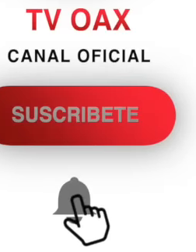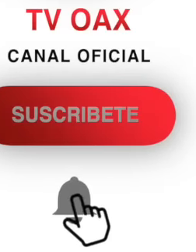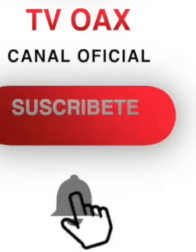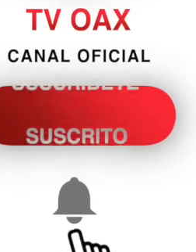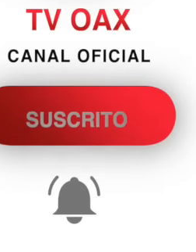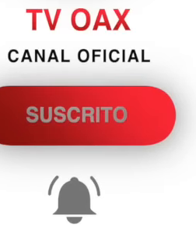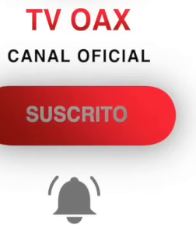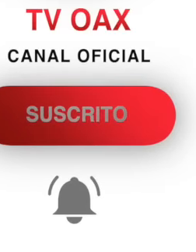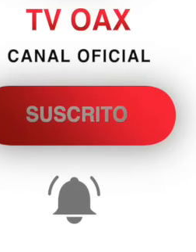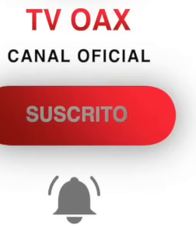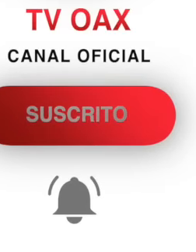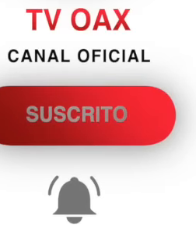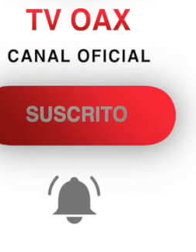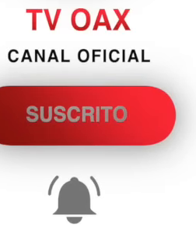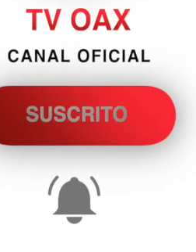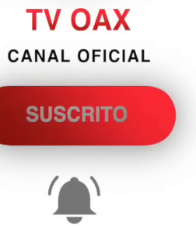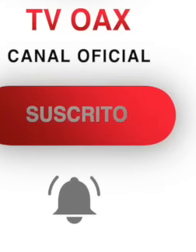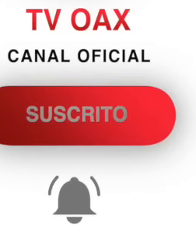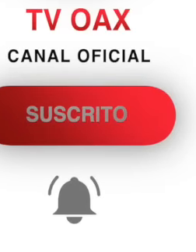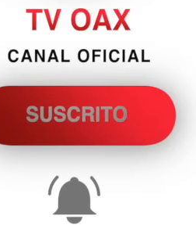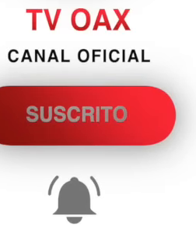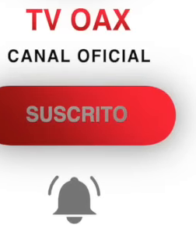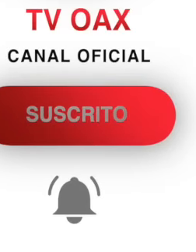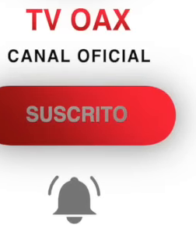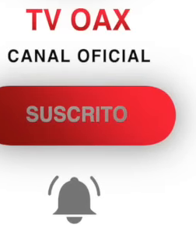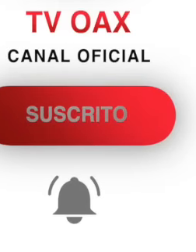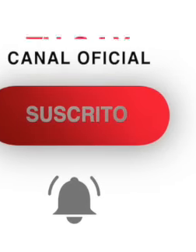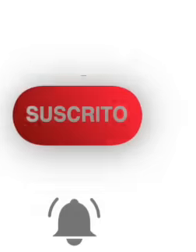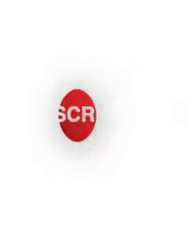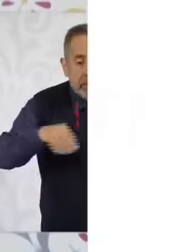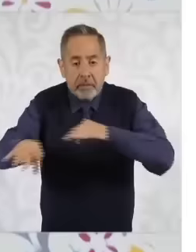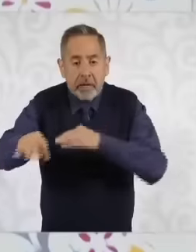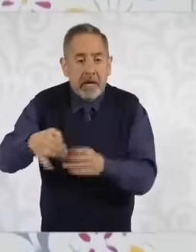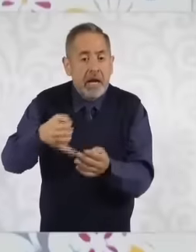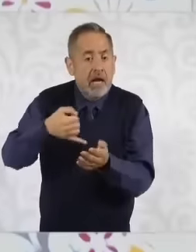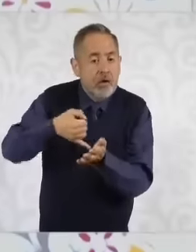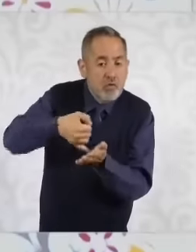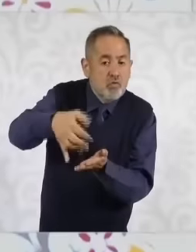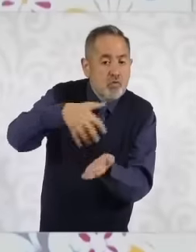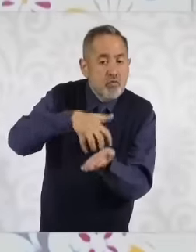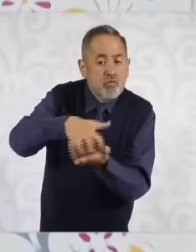particular proposal for agricultural laborers, which is where a